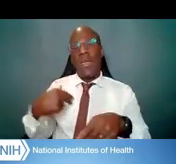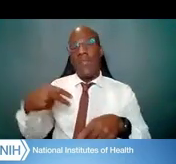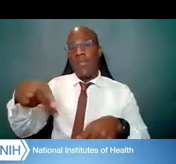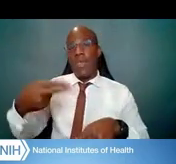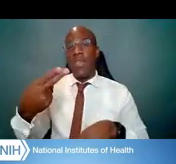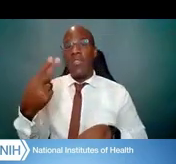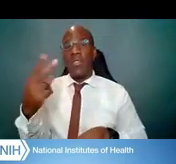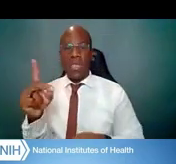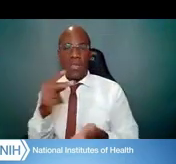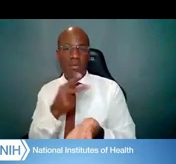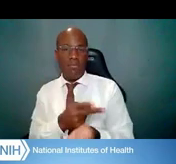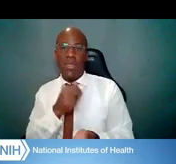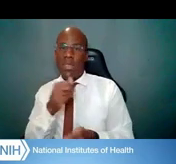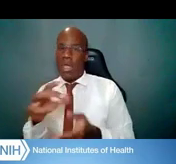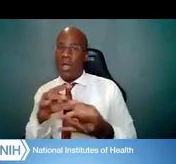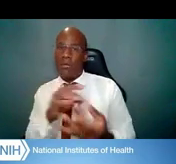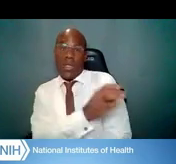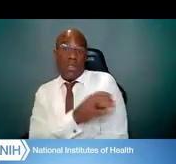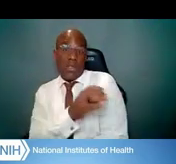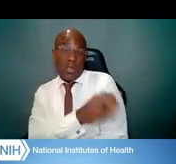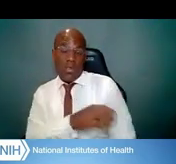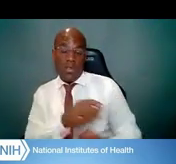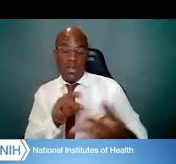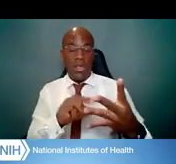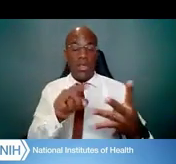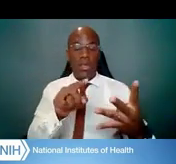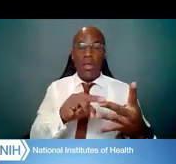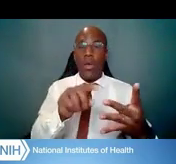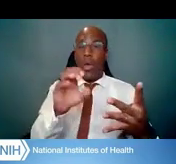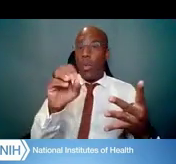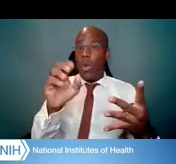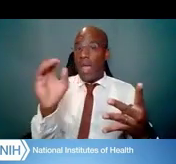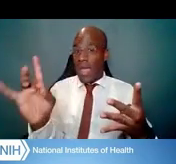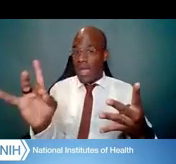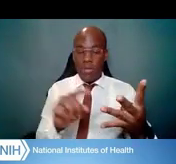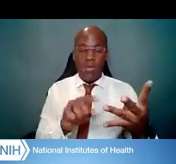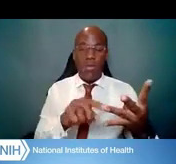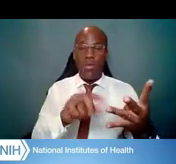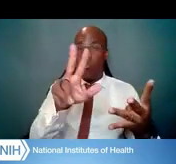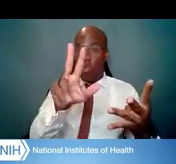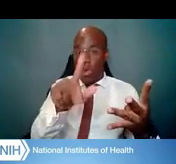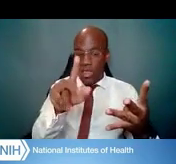The K08 and the K23 are for people who have clinical doctorates.